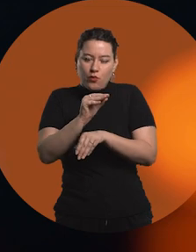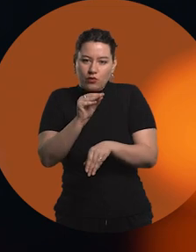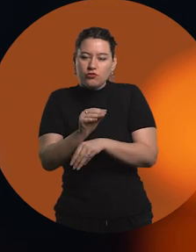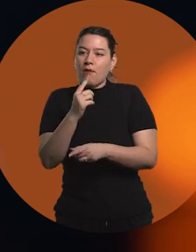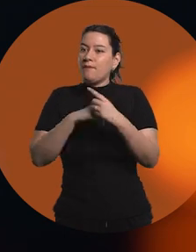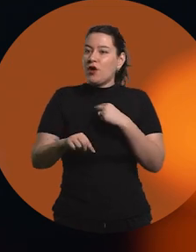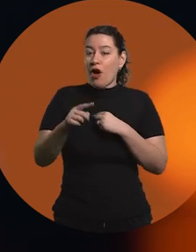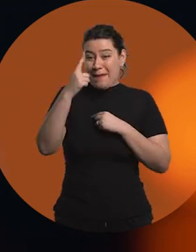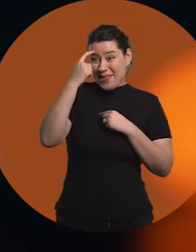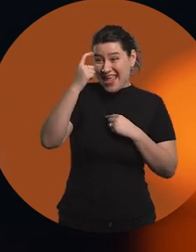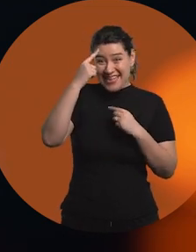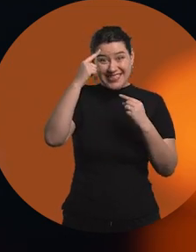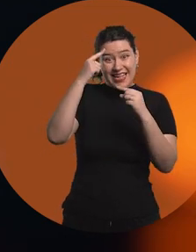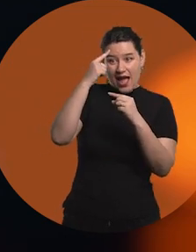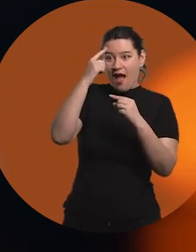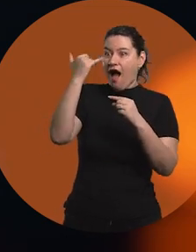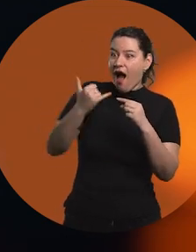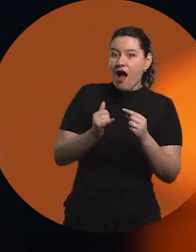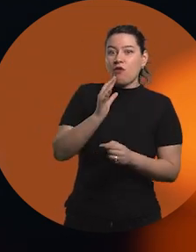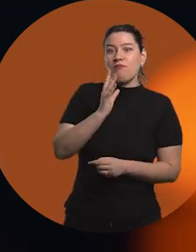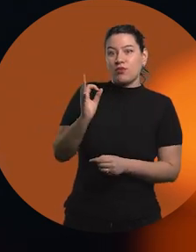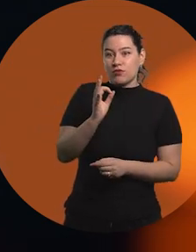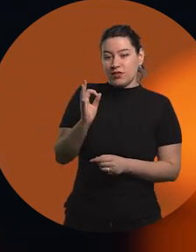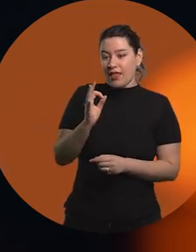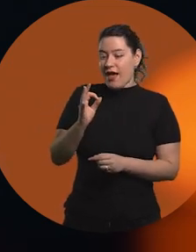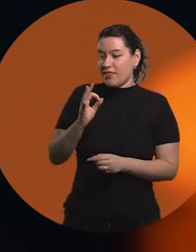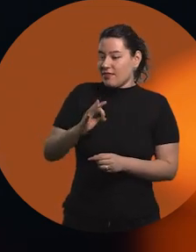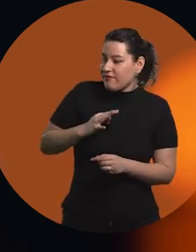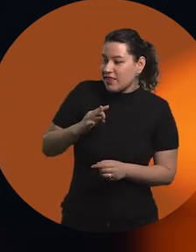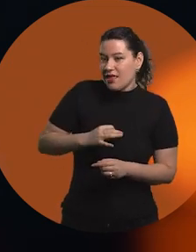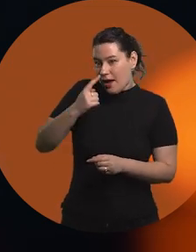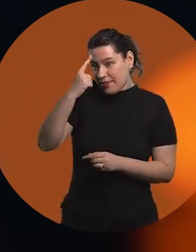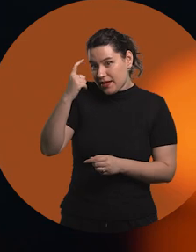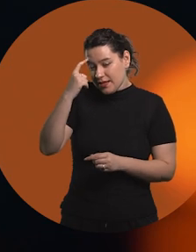but I think that the experience itself, having the opportunity to experience it,